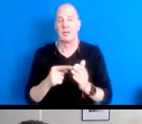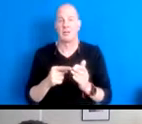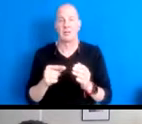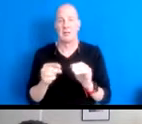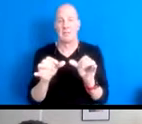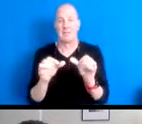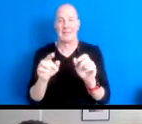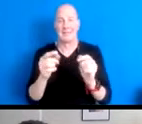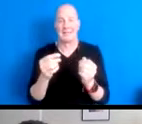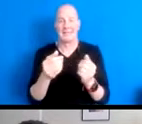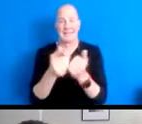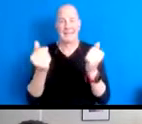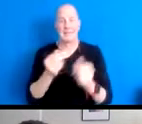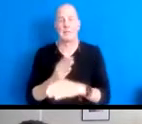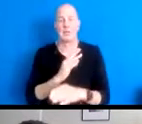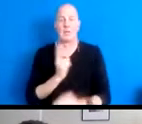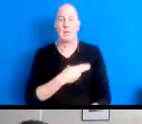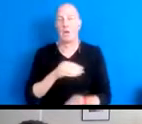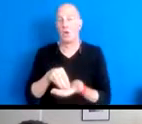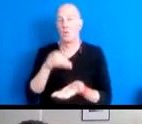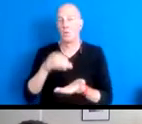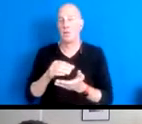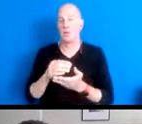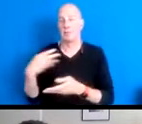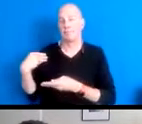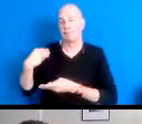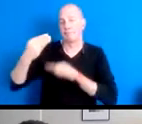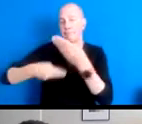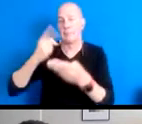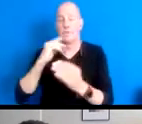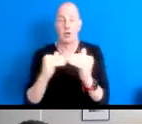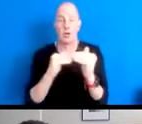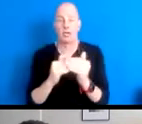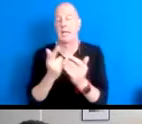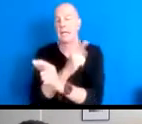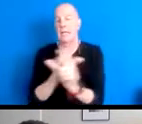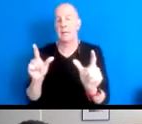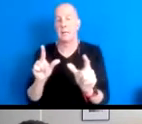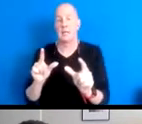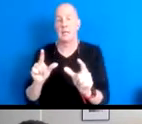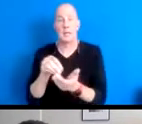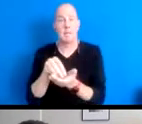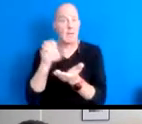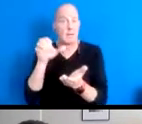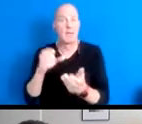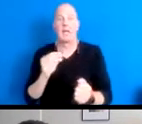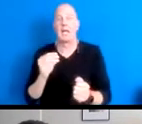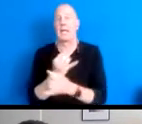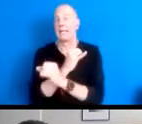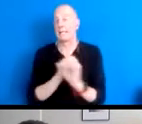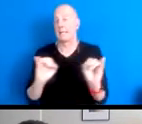15:36:35 The rich inheritance of justice, liberty, prosperity, and independence, decreased